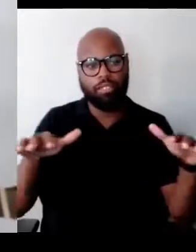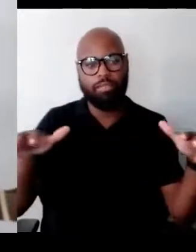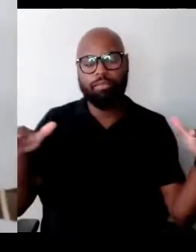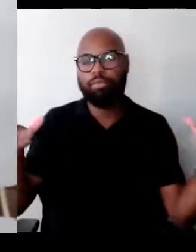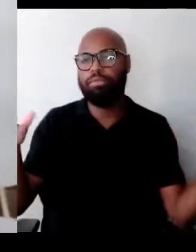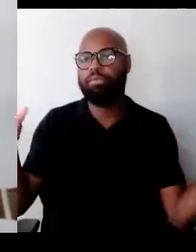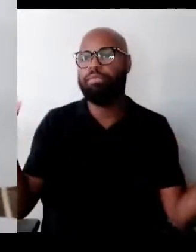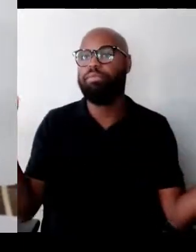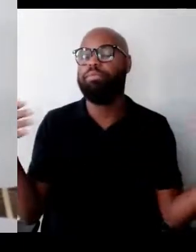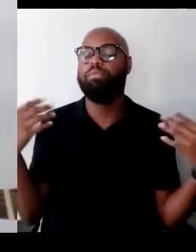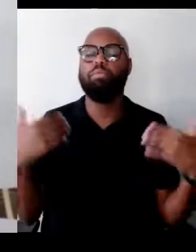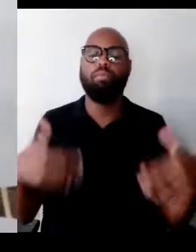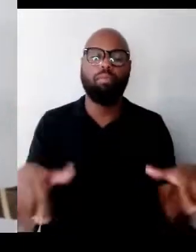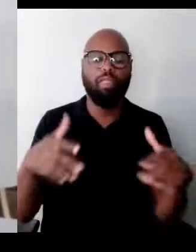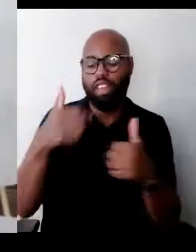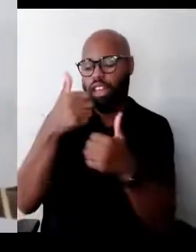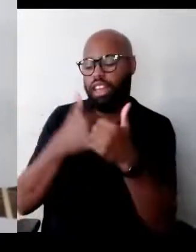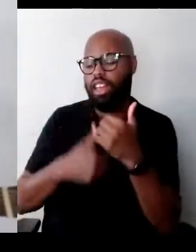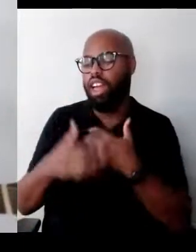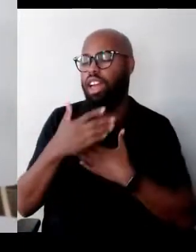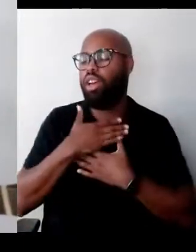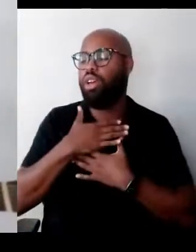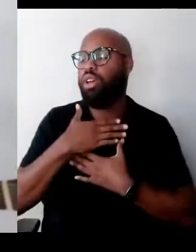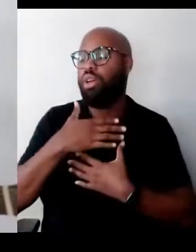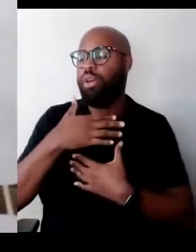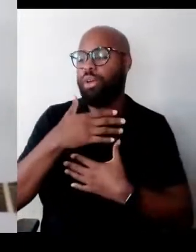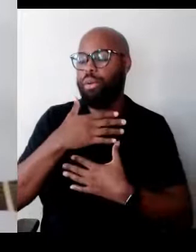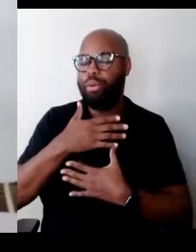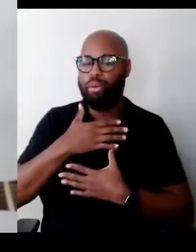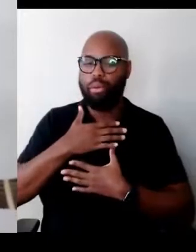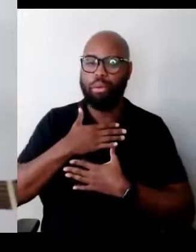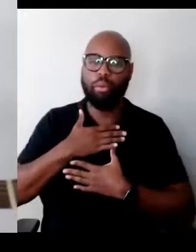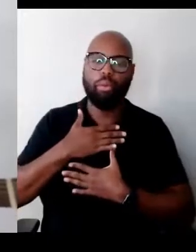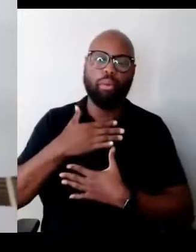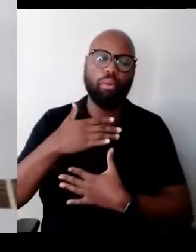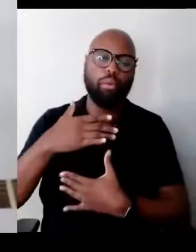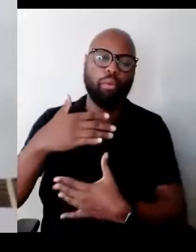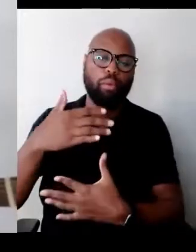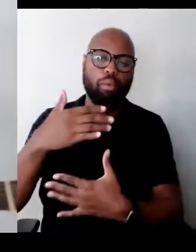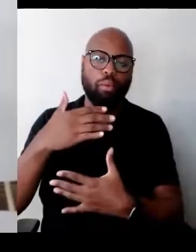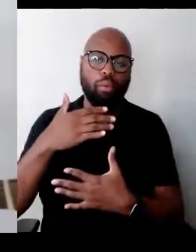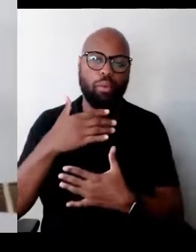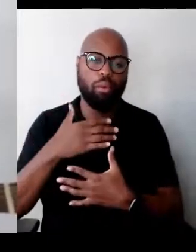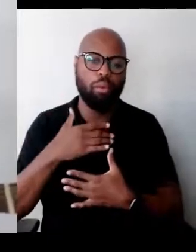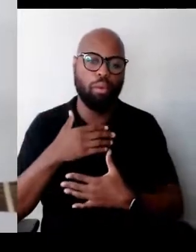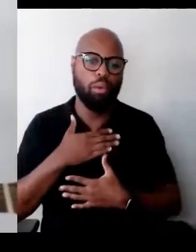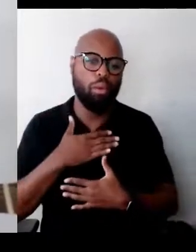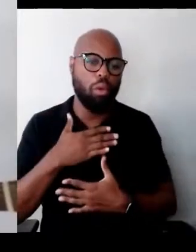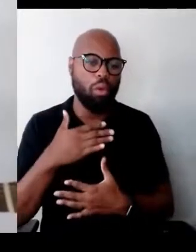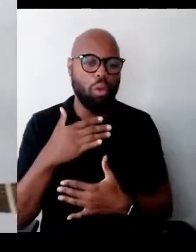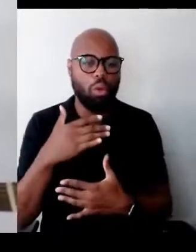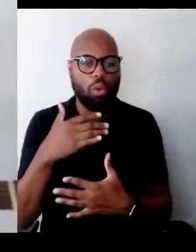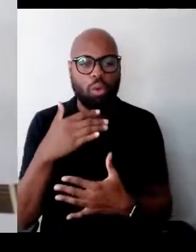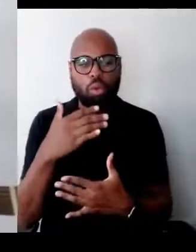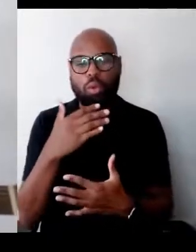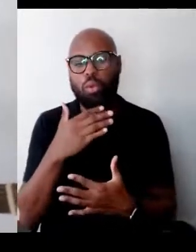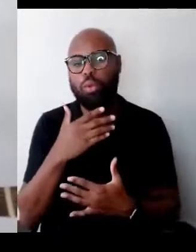Every breath, every breath